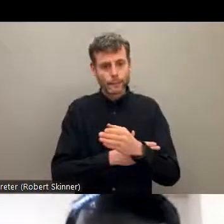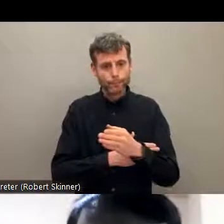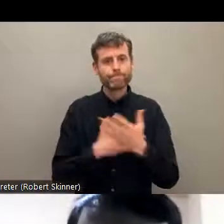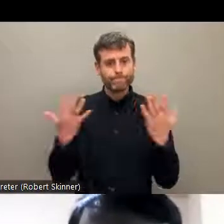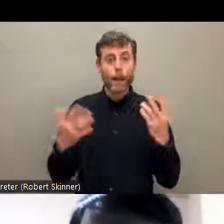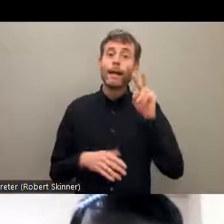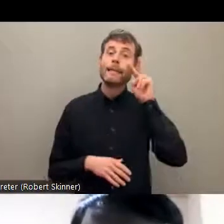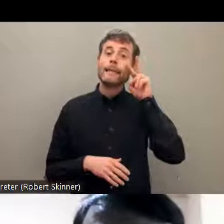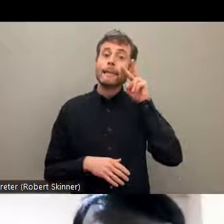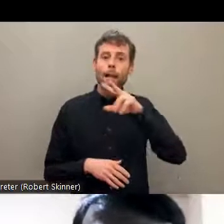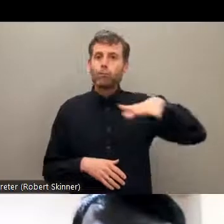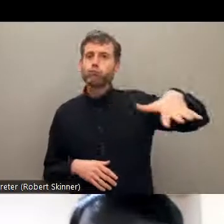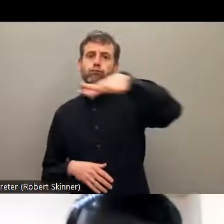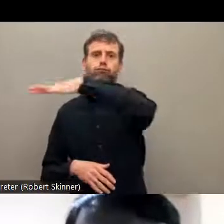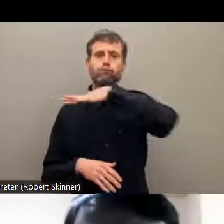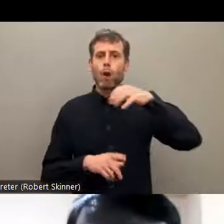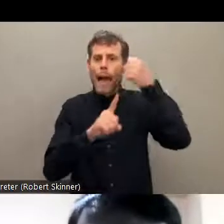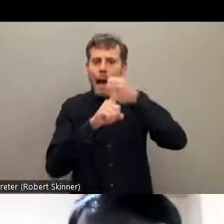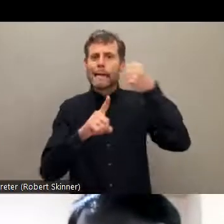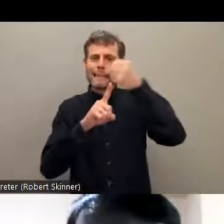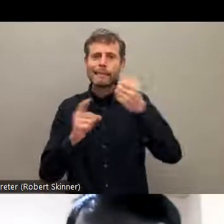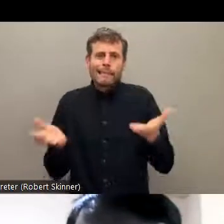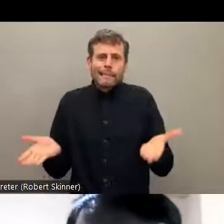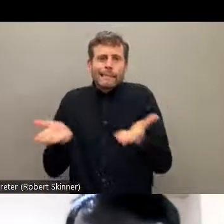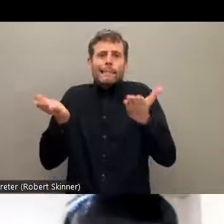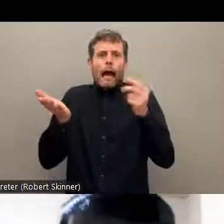the disability community. And basically, we talk about impairments.